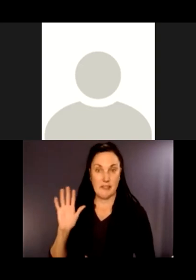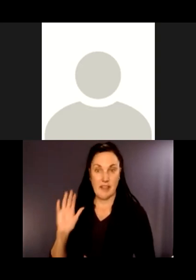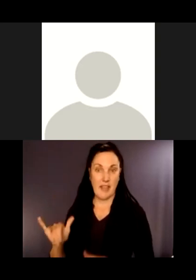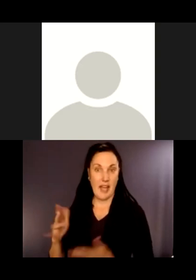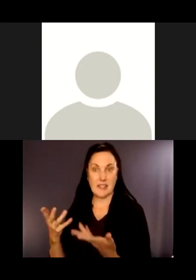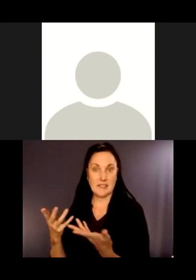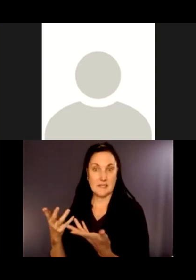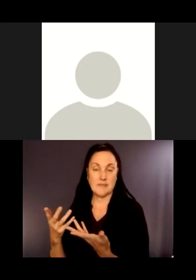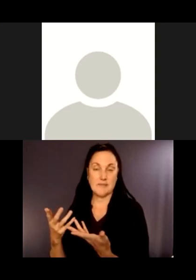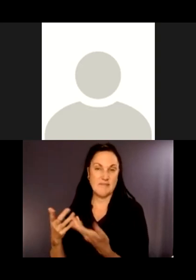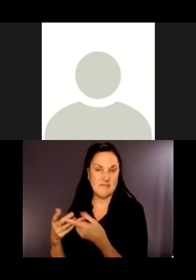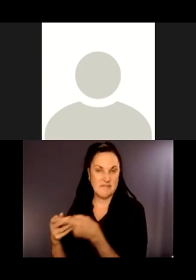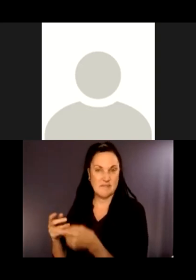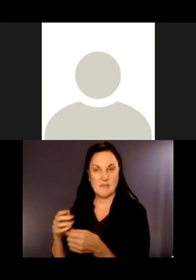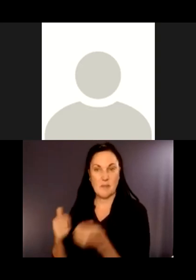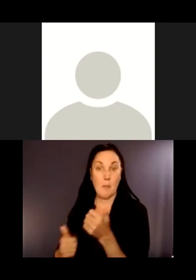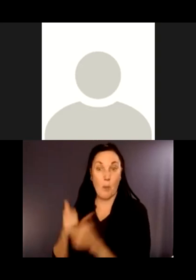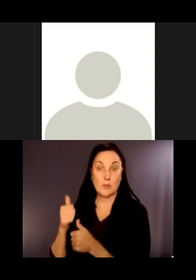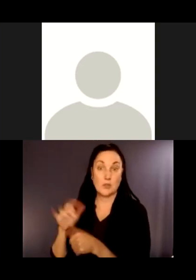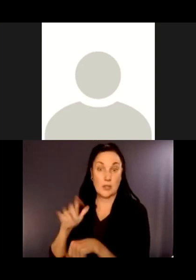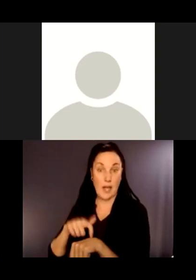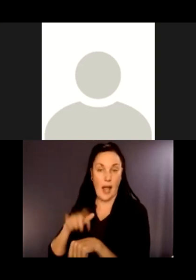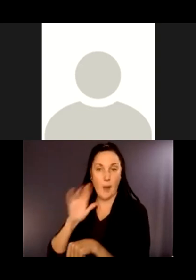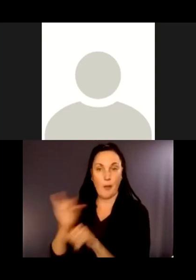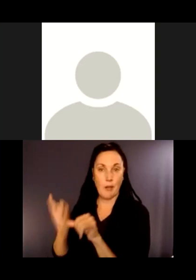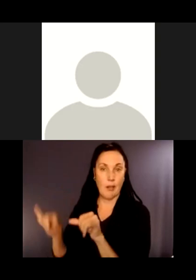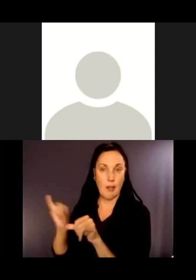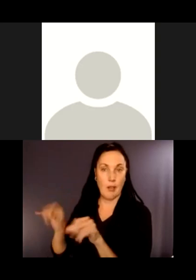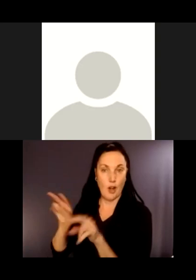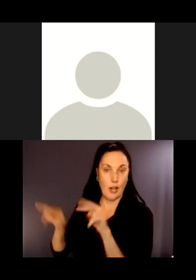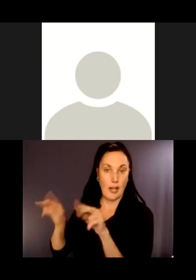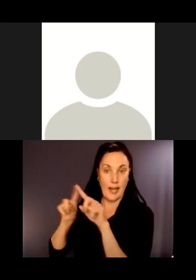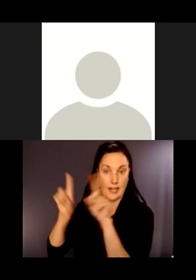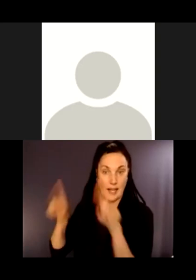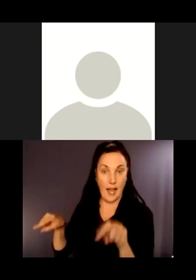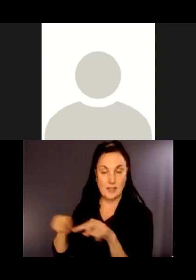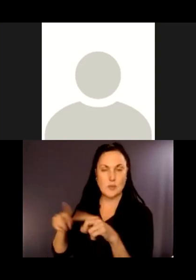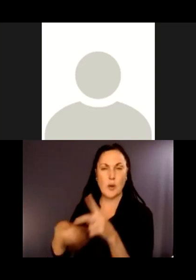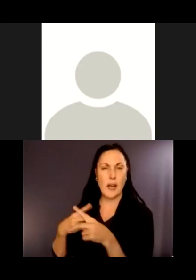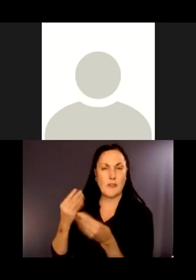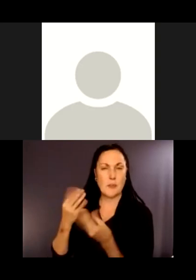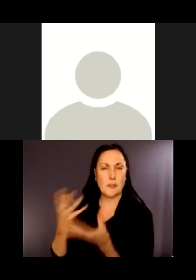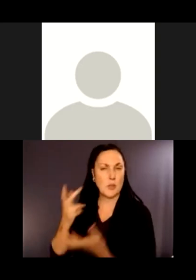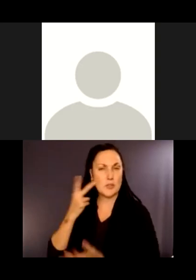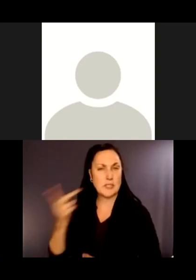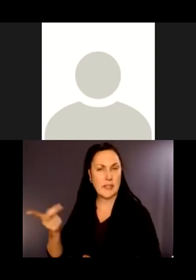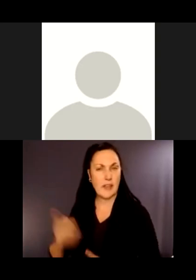see at a really neat kiosk that would keep you there?